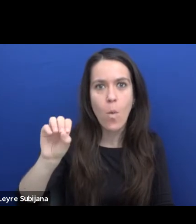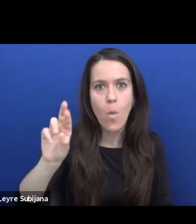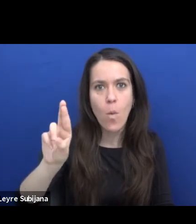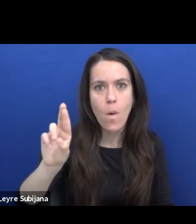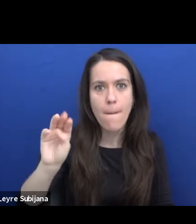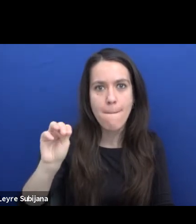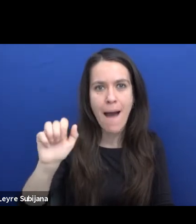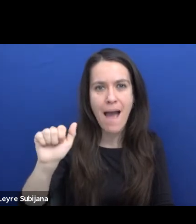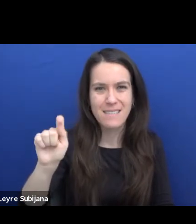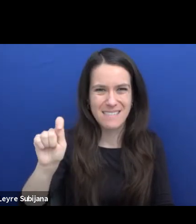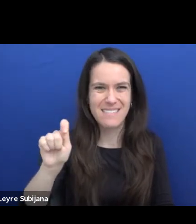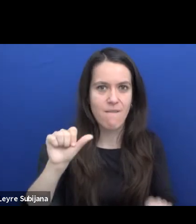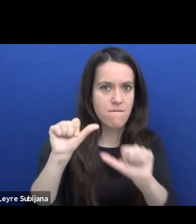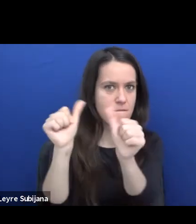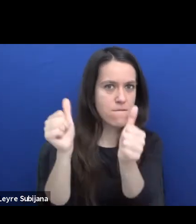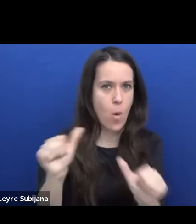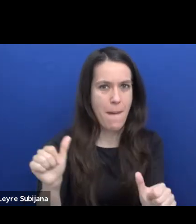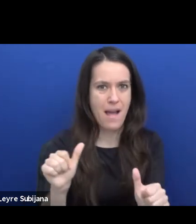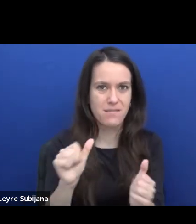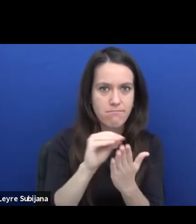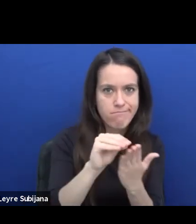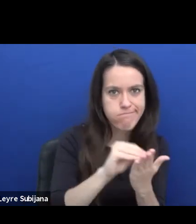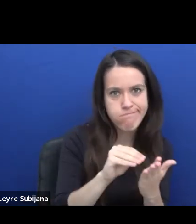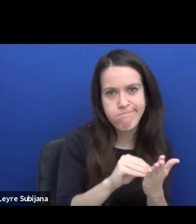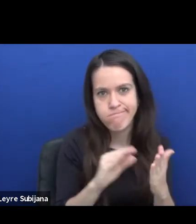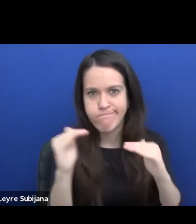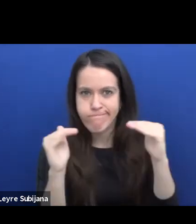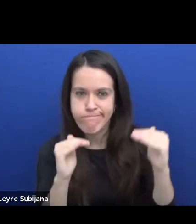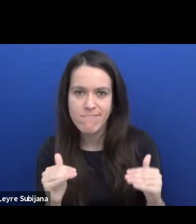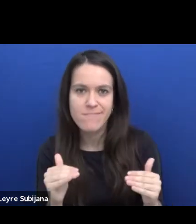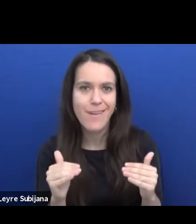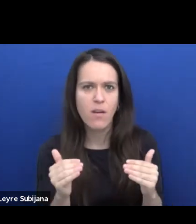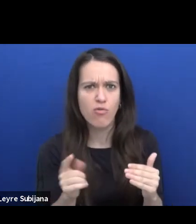because it's a broad term of so different